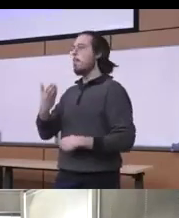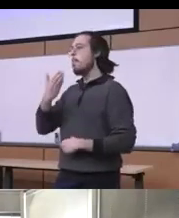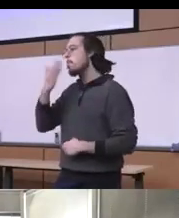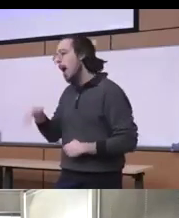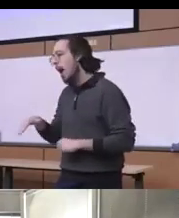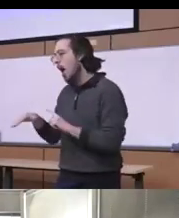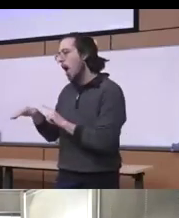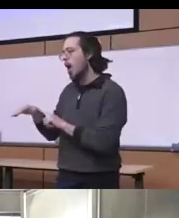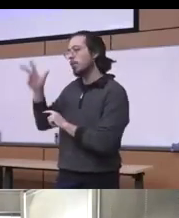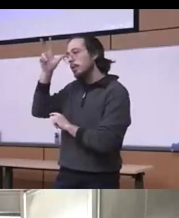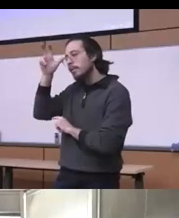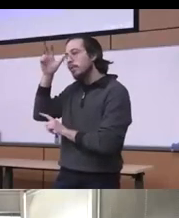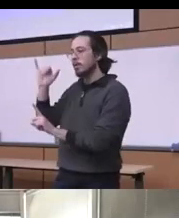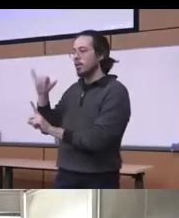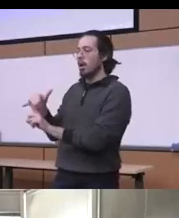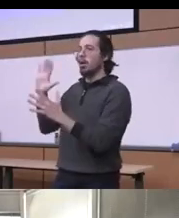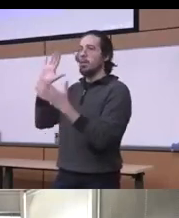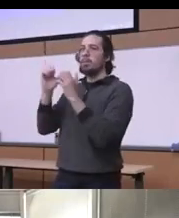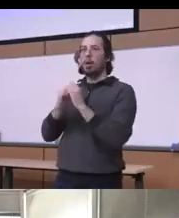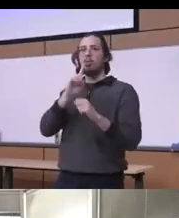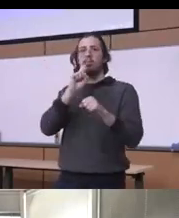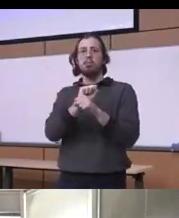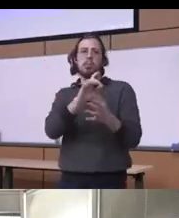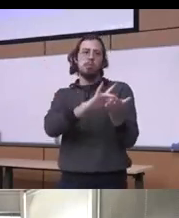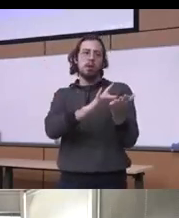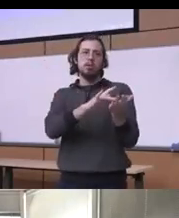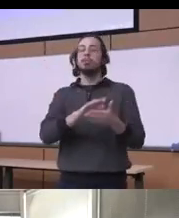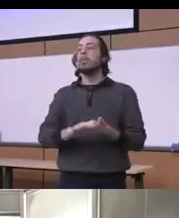really a disease and and what's the basis for drug policies that came and stigmatized and